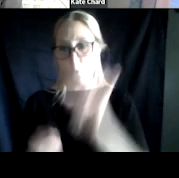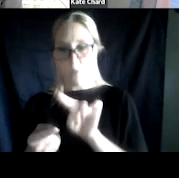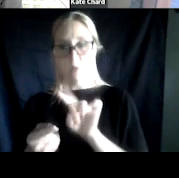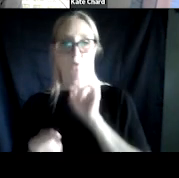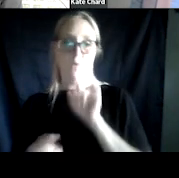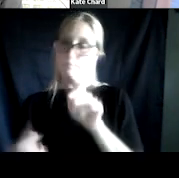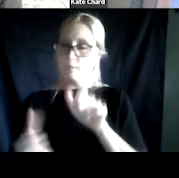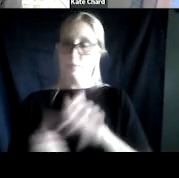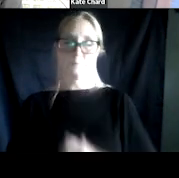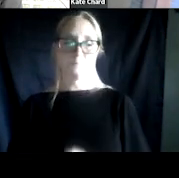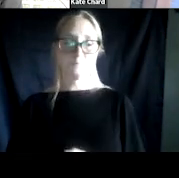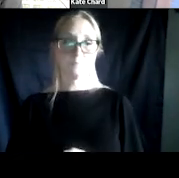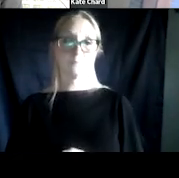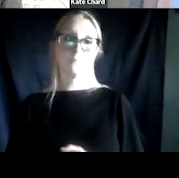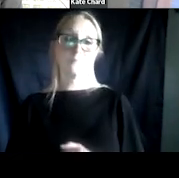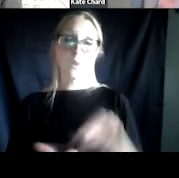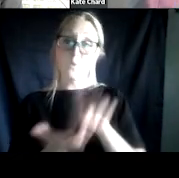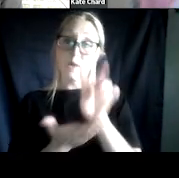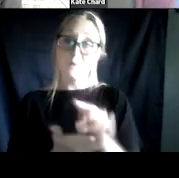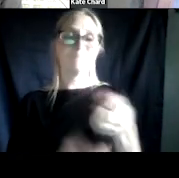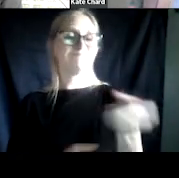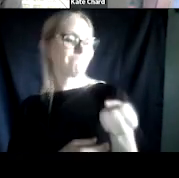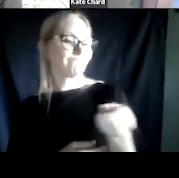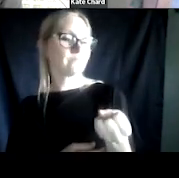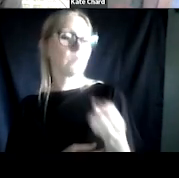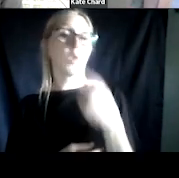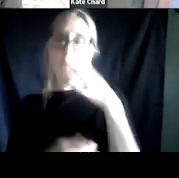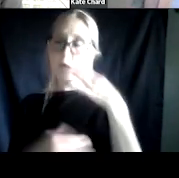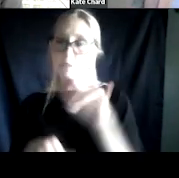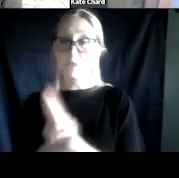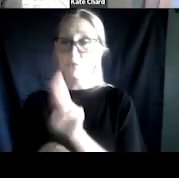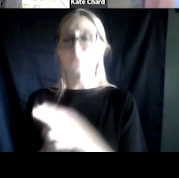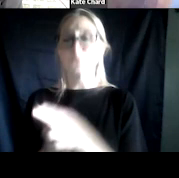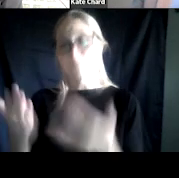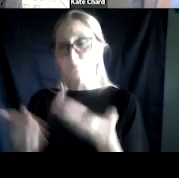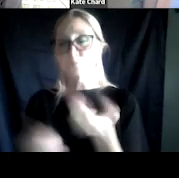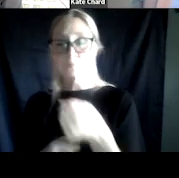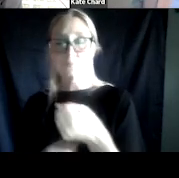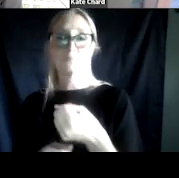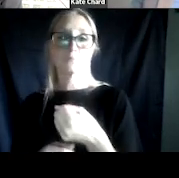I'm not saying they don't relapse. I'm not saying they don't still use. I'm not saying some of my clients don't become social users